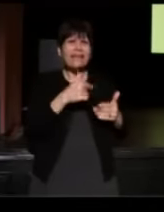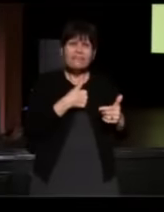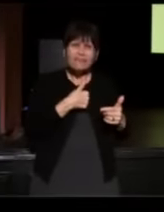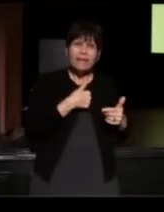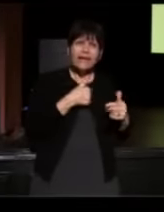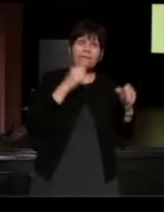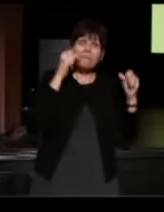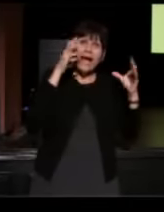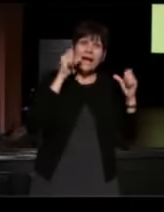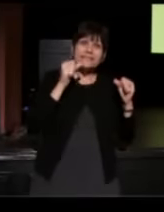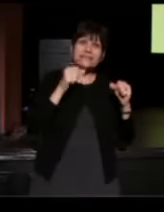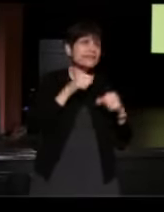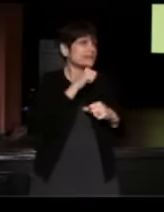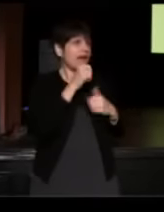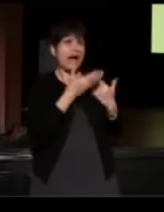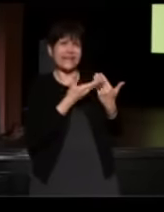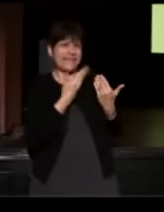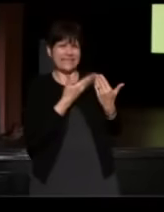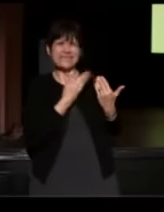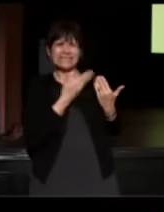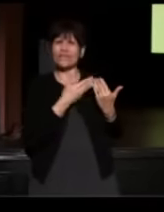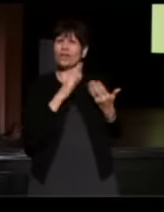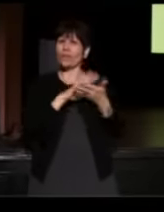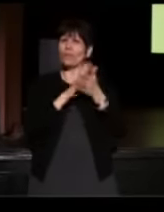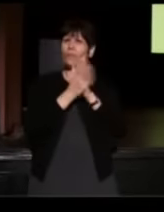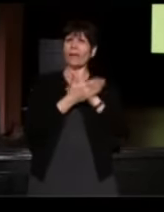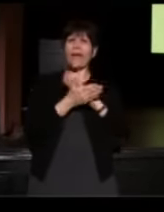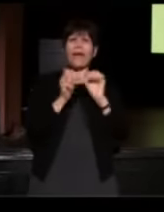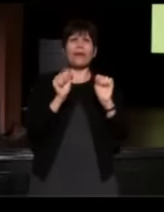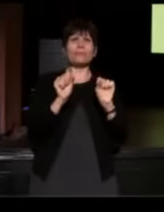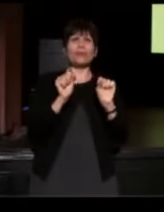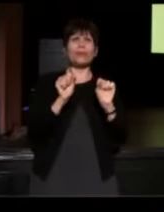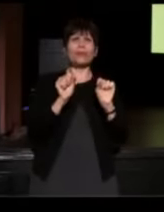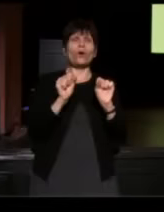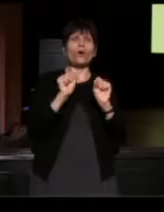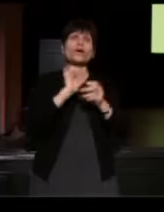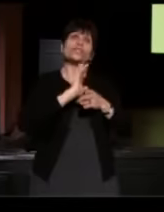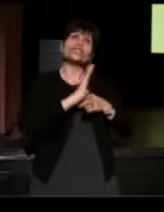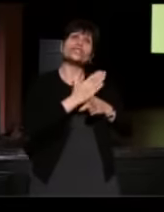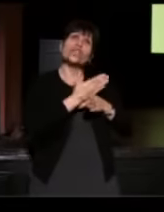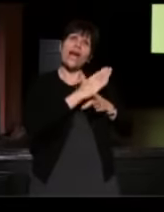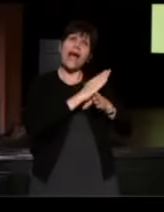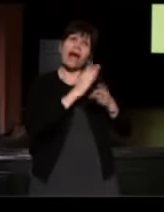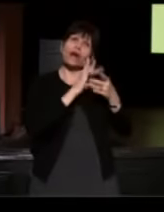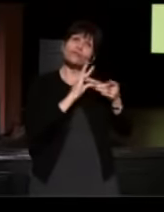(Mary) I know it's not easy thing to be able to share our story together